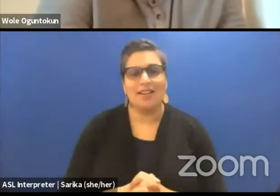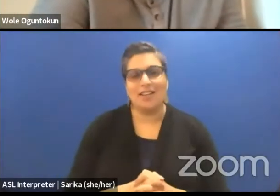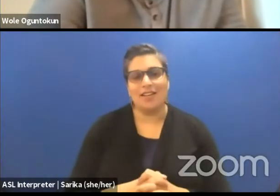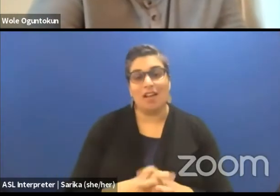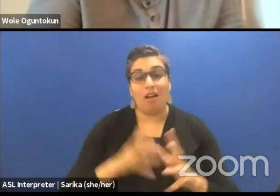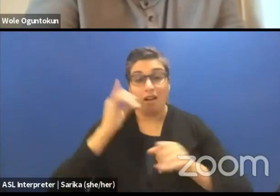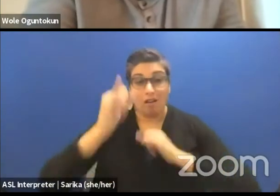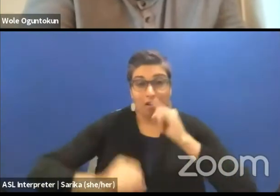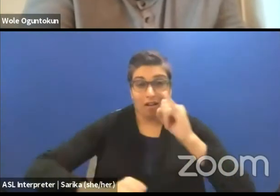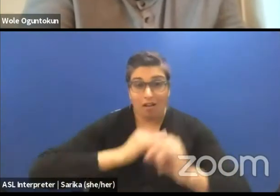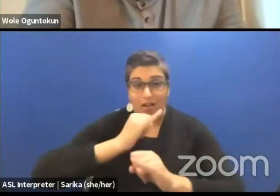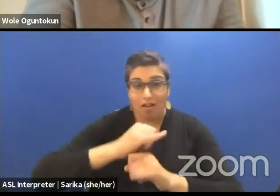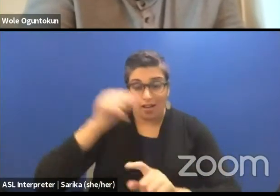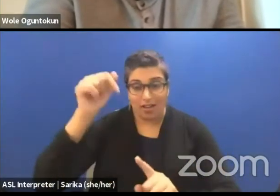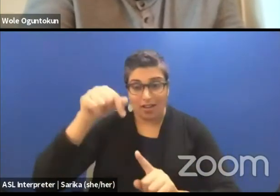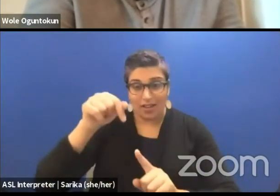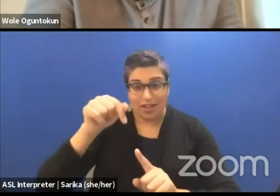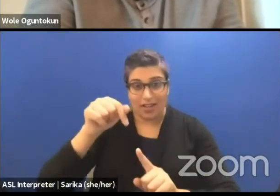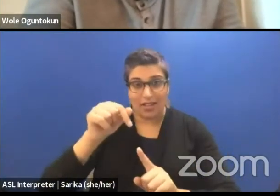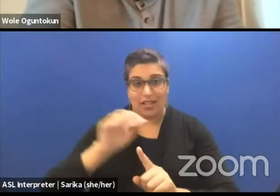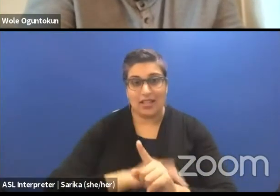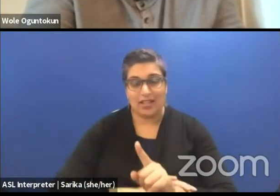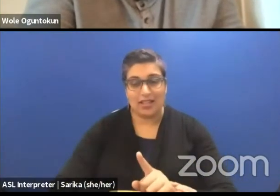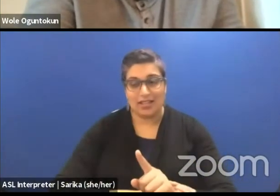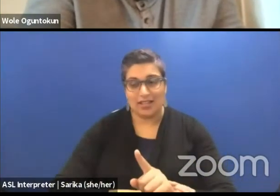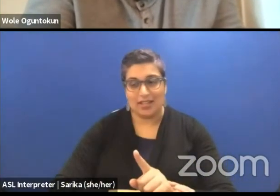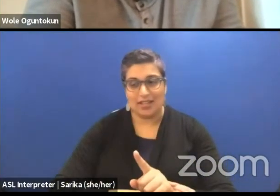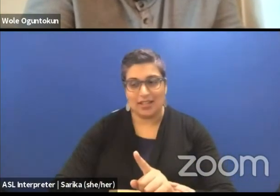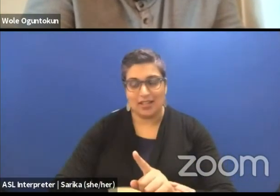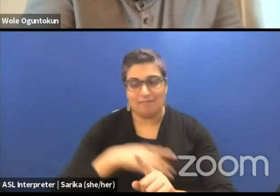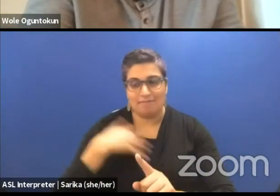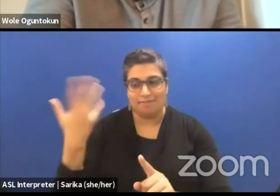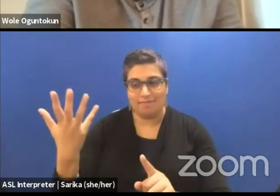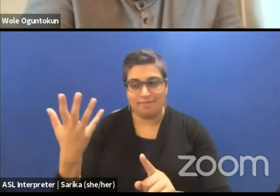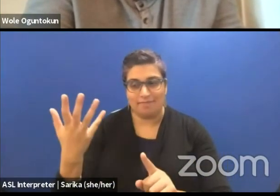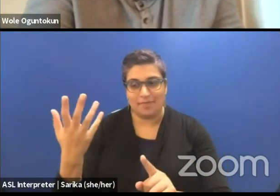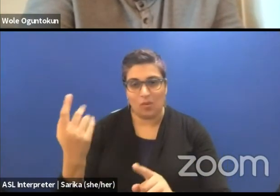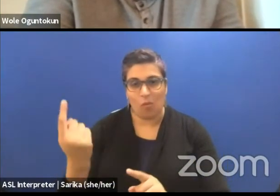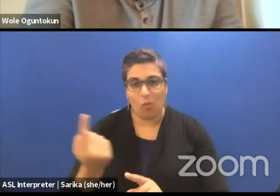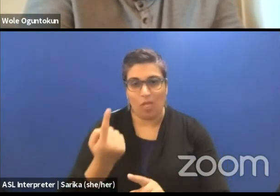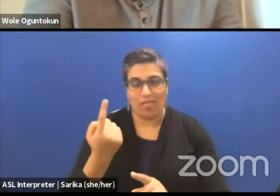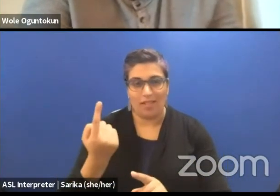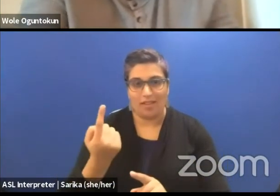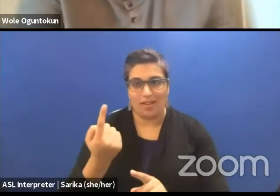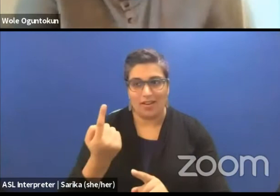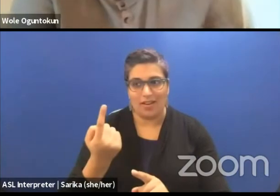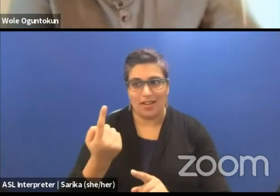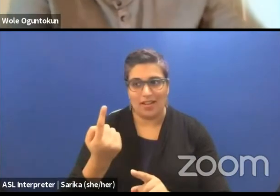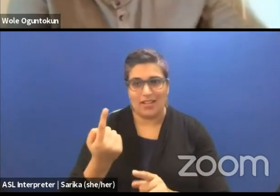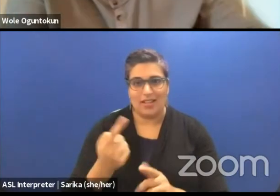within the Mitambo International Theater Festival. So I think it was only this year we were enlightened about the importance